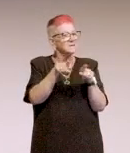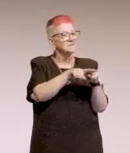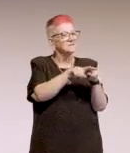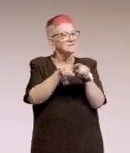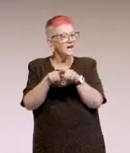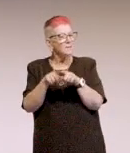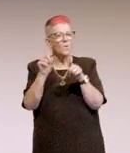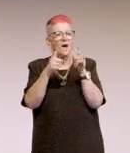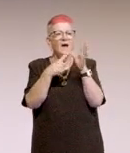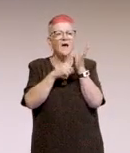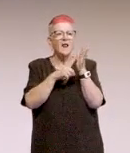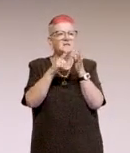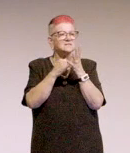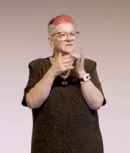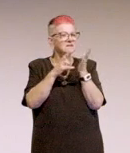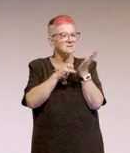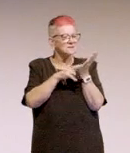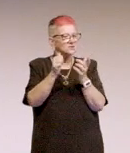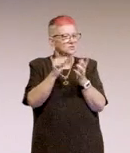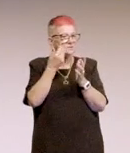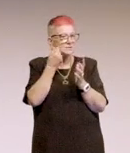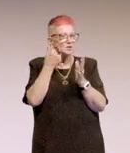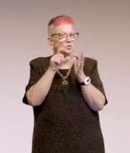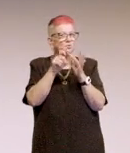The thing that Alison Raymonhold just did.